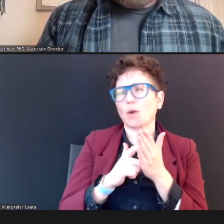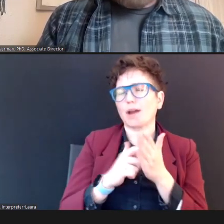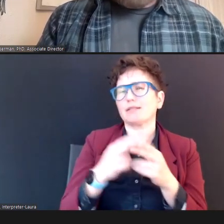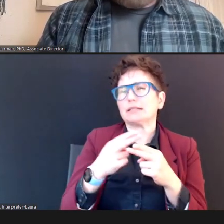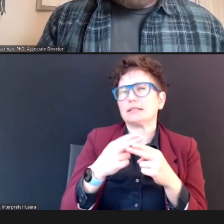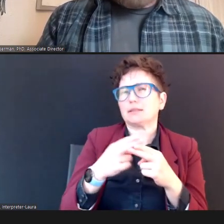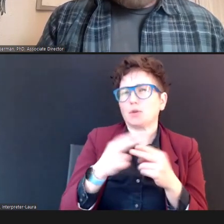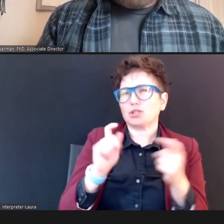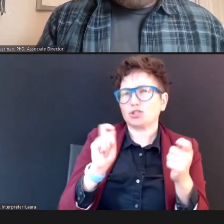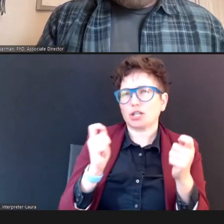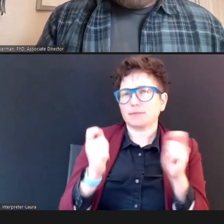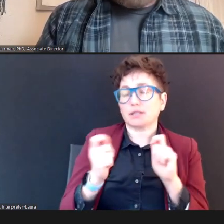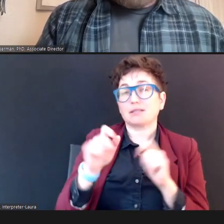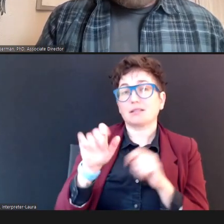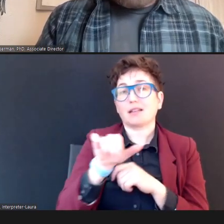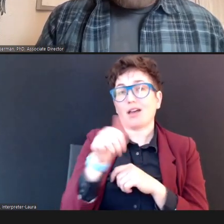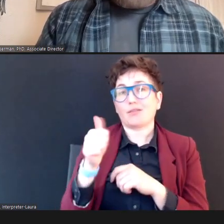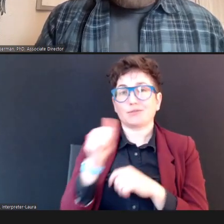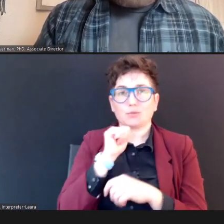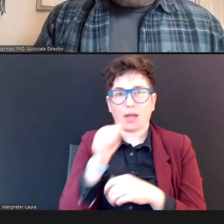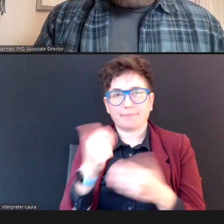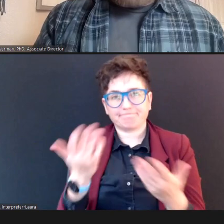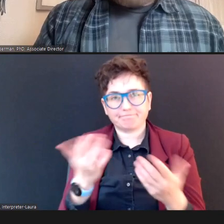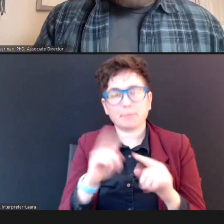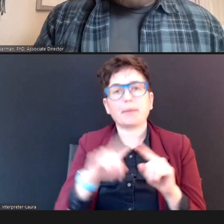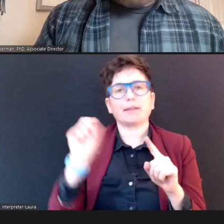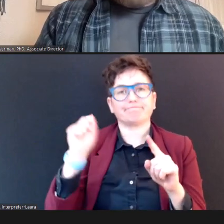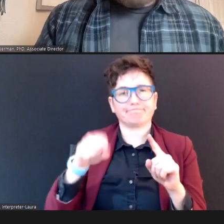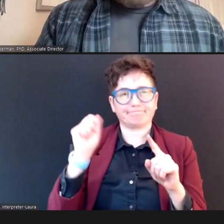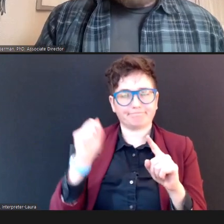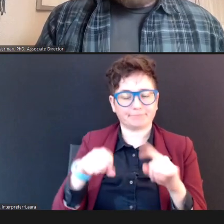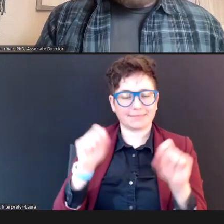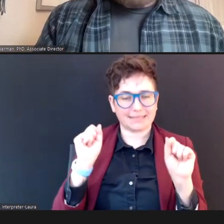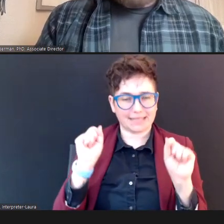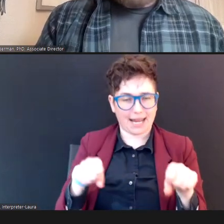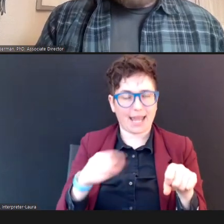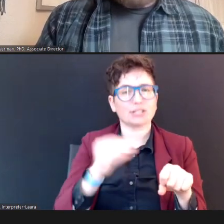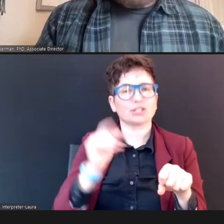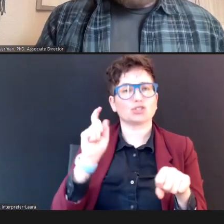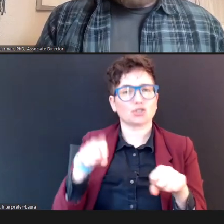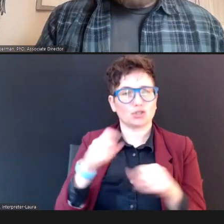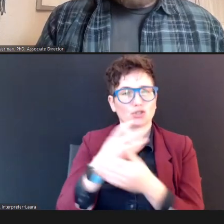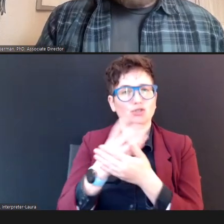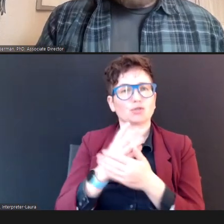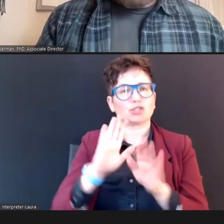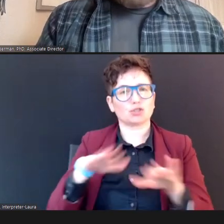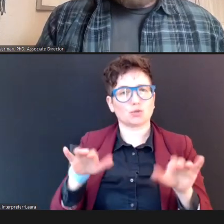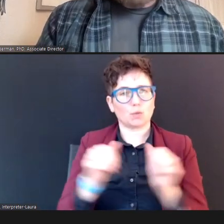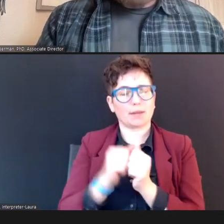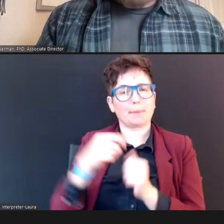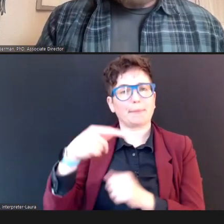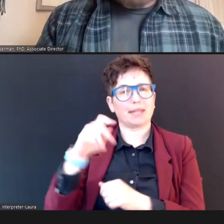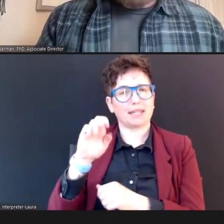But, yes, you can, and should screen children with PE tubes, (A pause). DR.